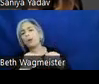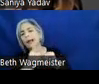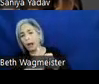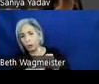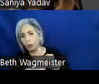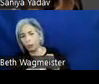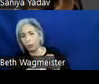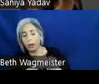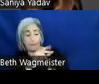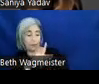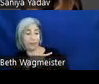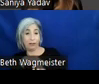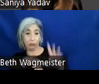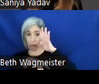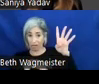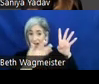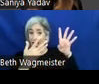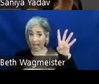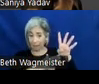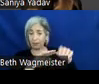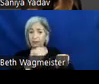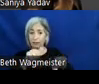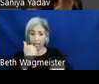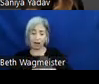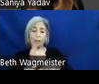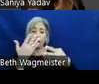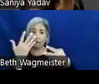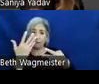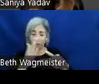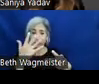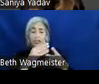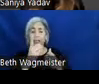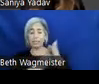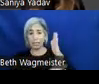personas are created and implemented into the design and development of the design system,